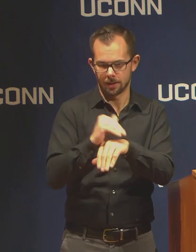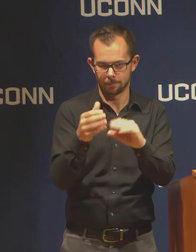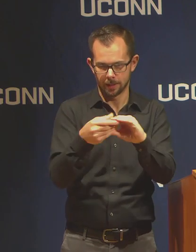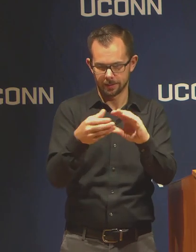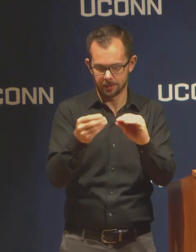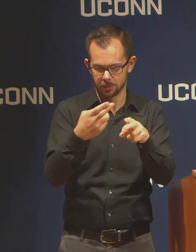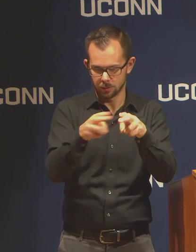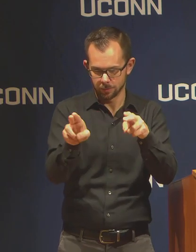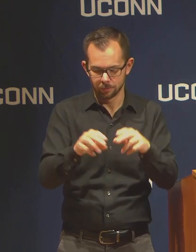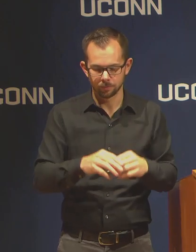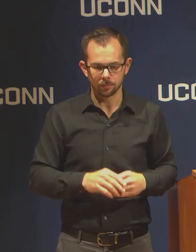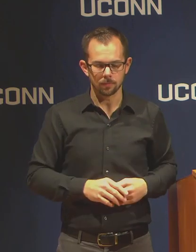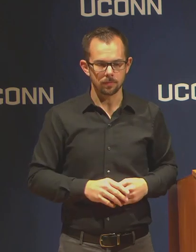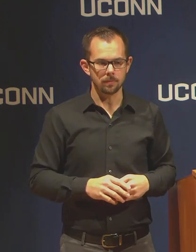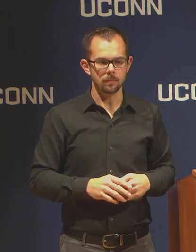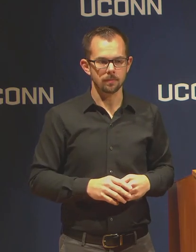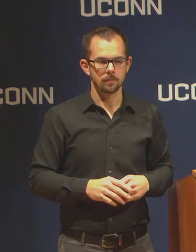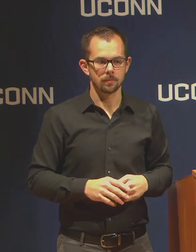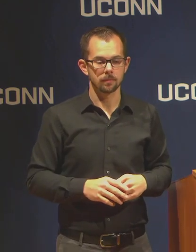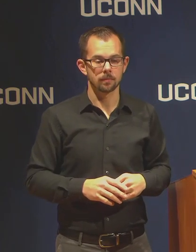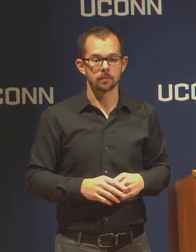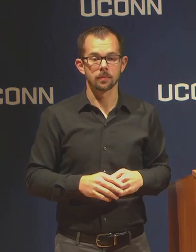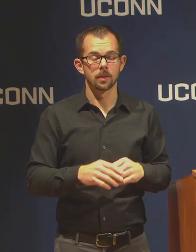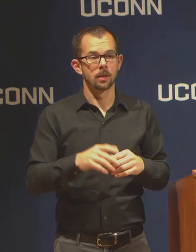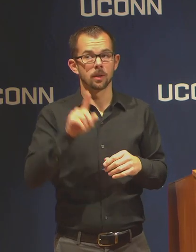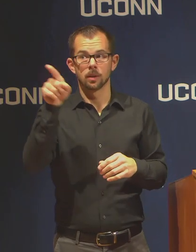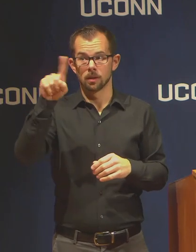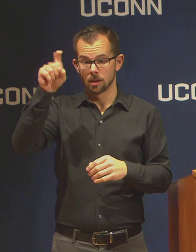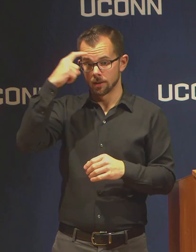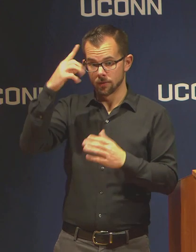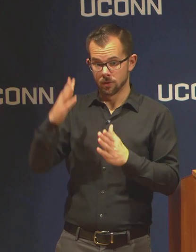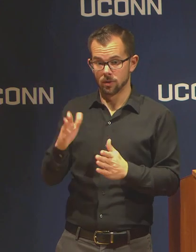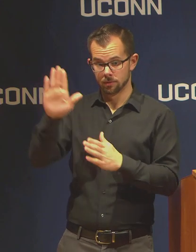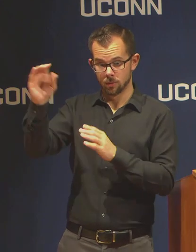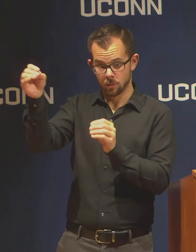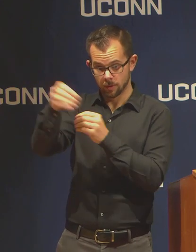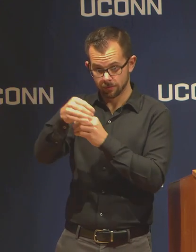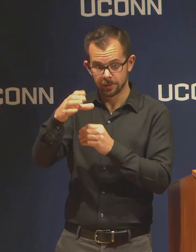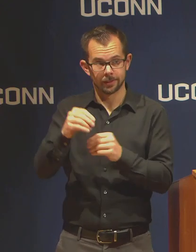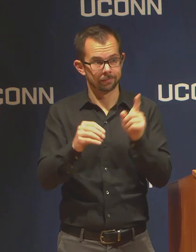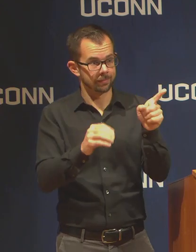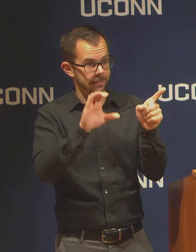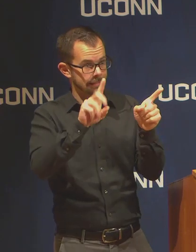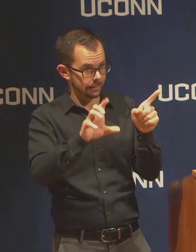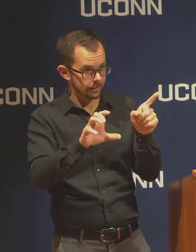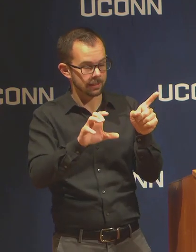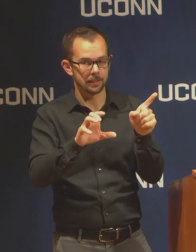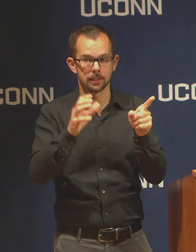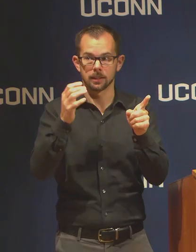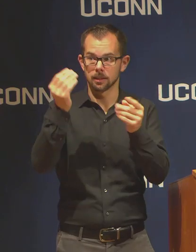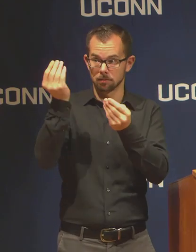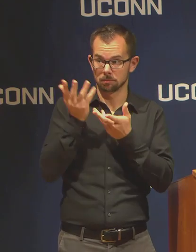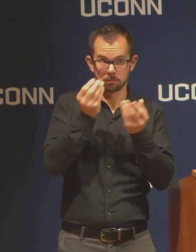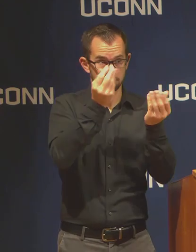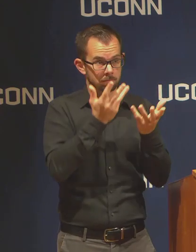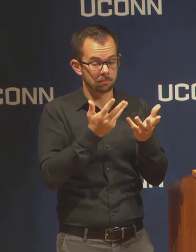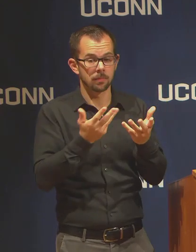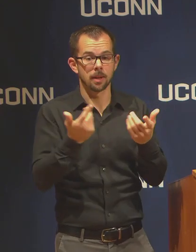First of all, based on the guidance from the Governor's Office and the CDC, all large gatherings are cancelled until mid May,